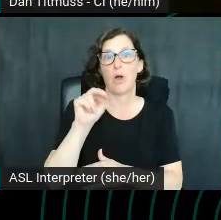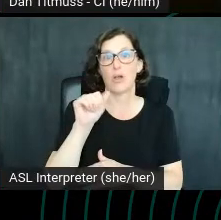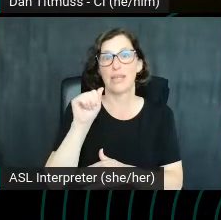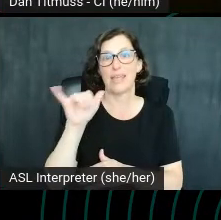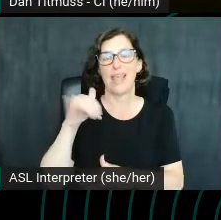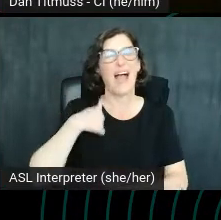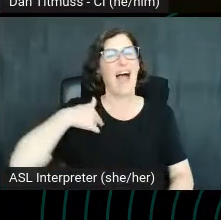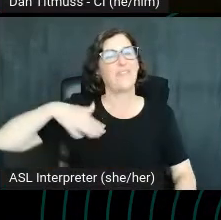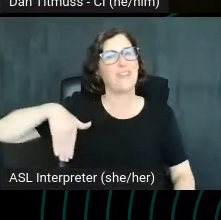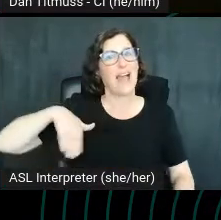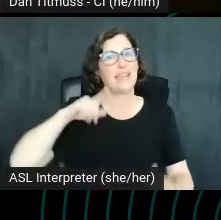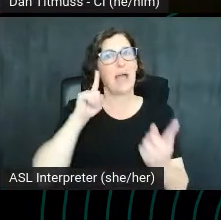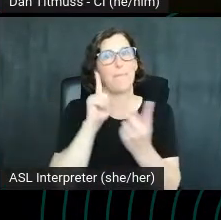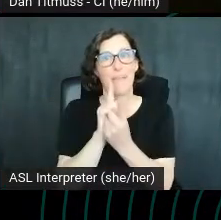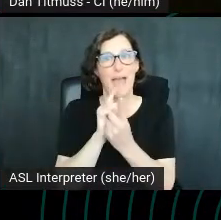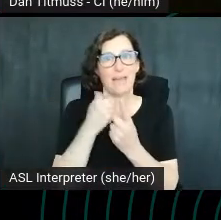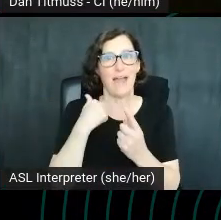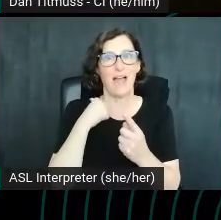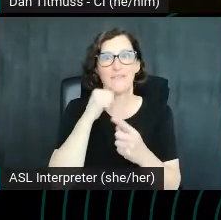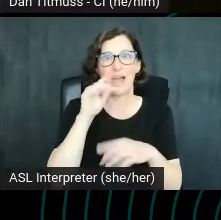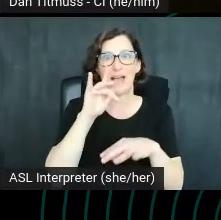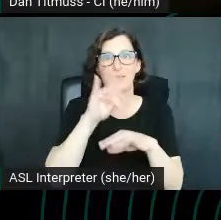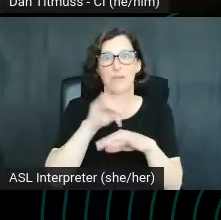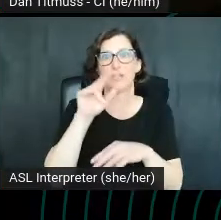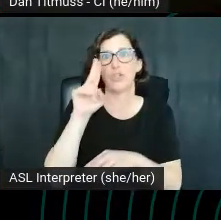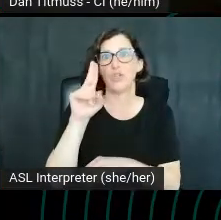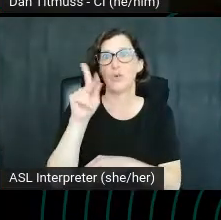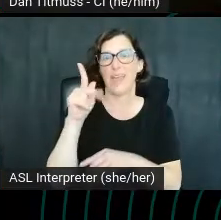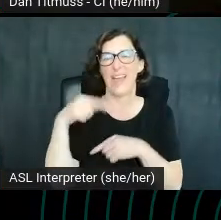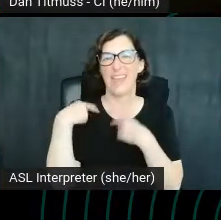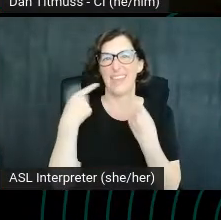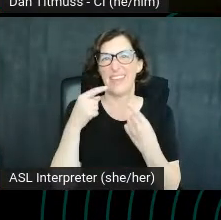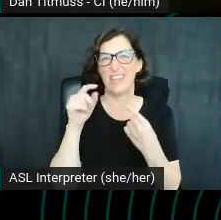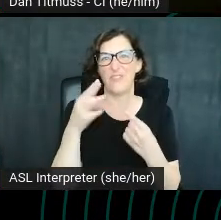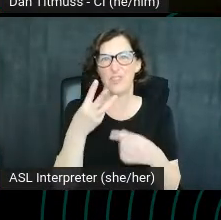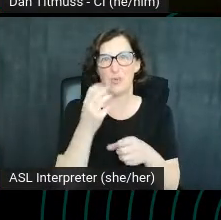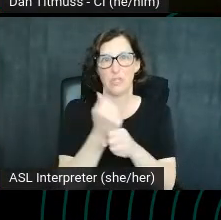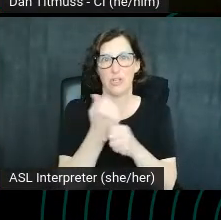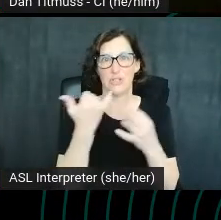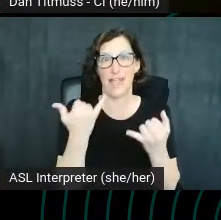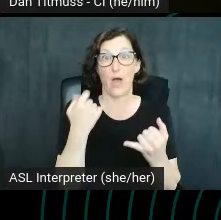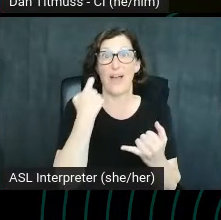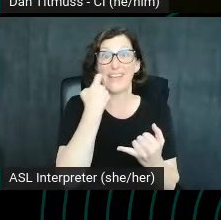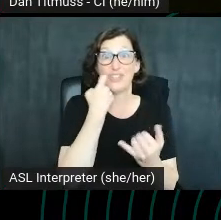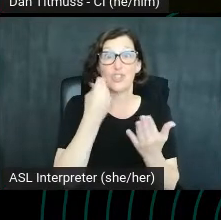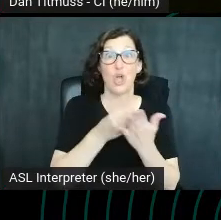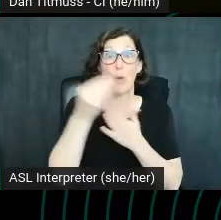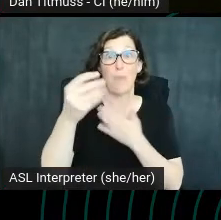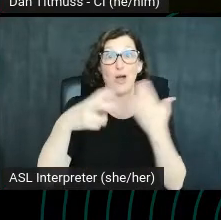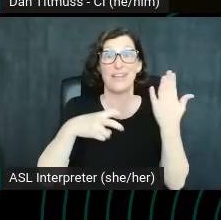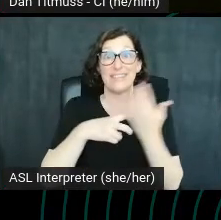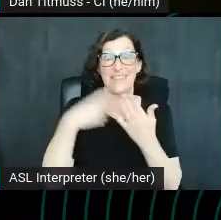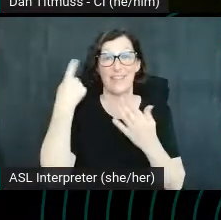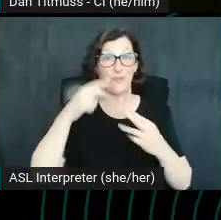Cause I've not been back to the UK in a couple of years. I just booked my ticket home for the holidays. So yeah.